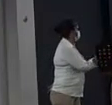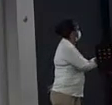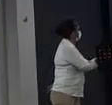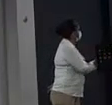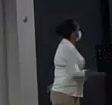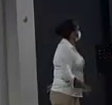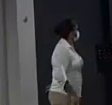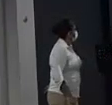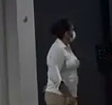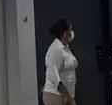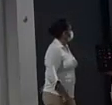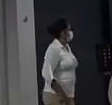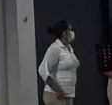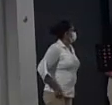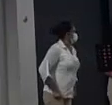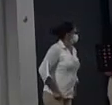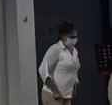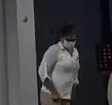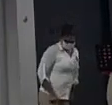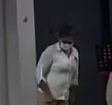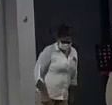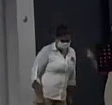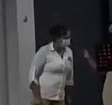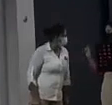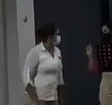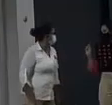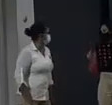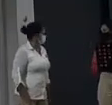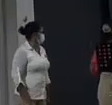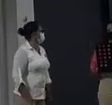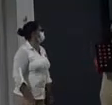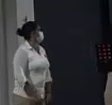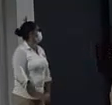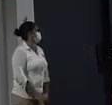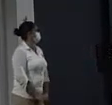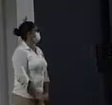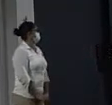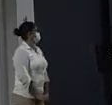yes indeed that is what we call a group be analyzed as a group